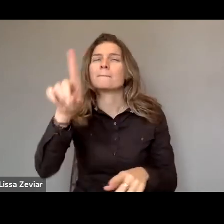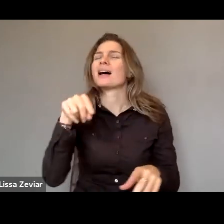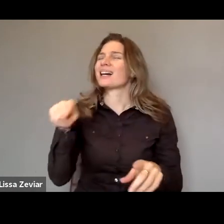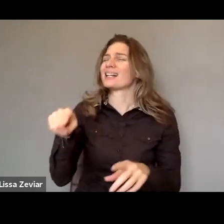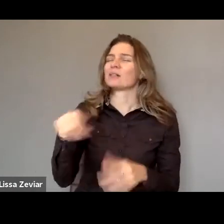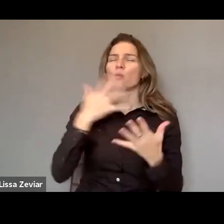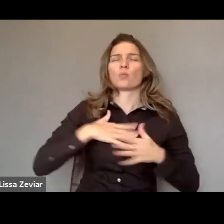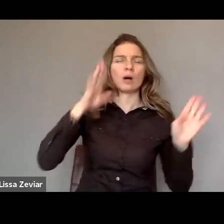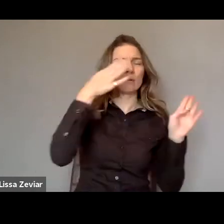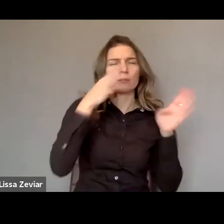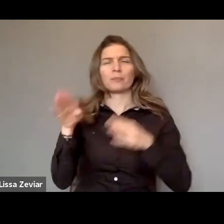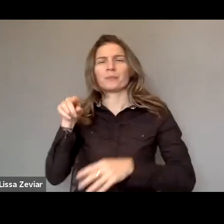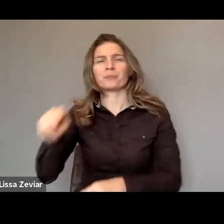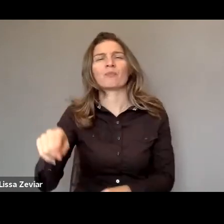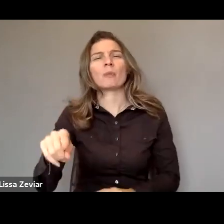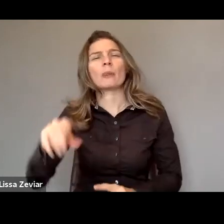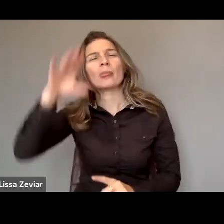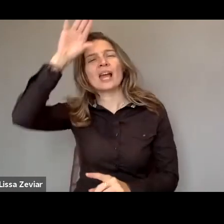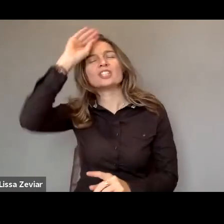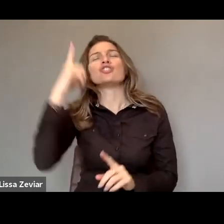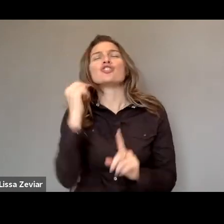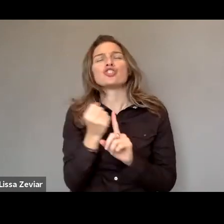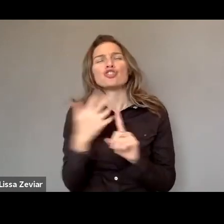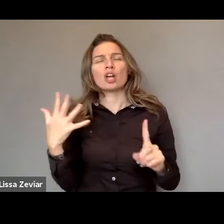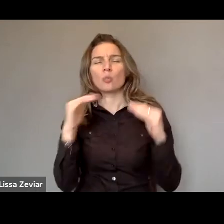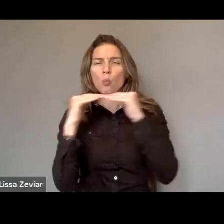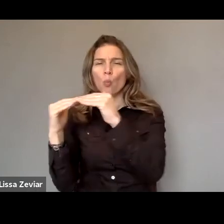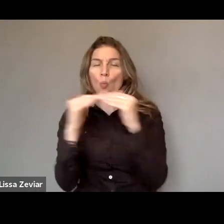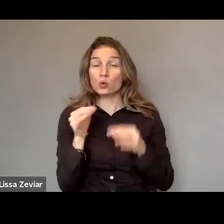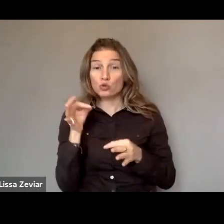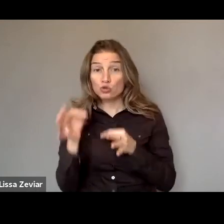I don't know whether people in the room are aware of what the strategy is,